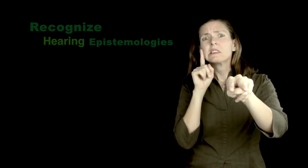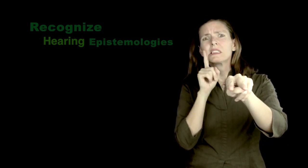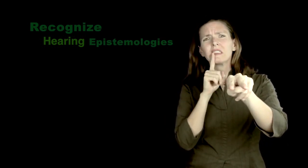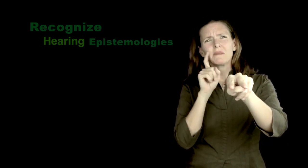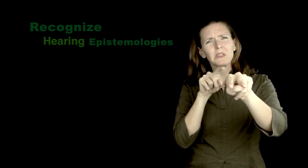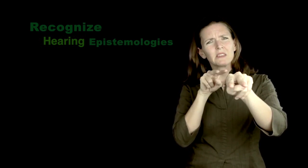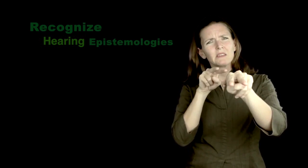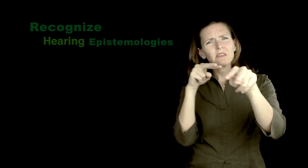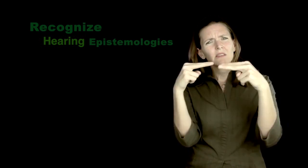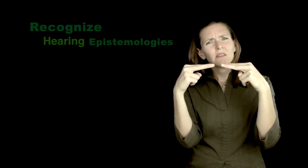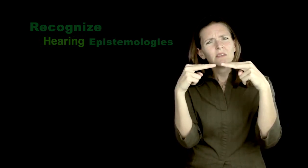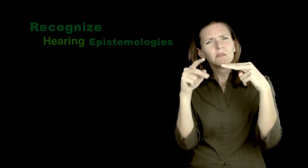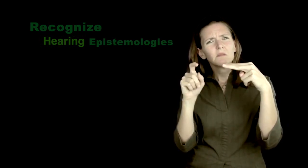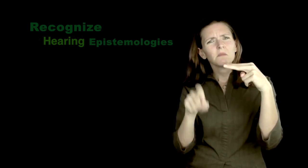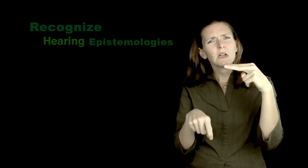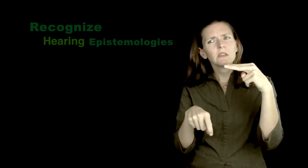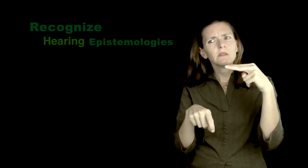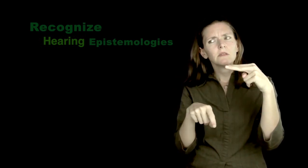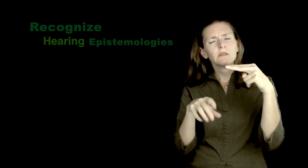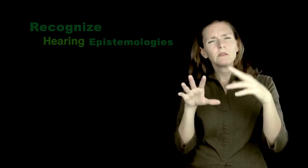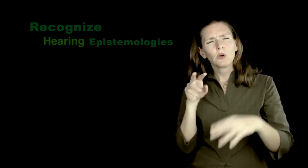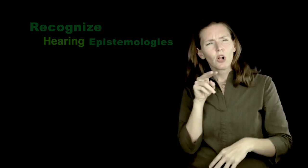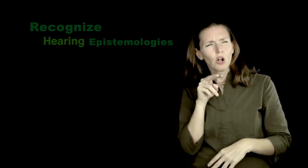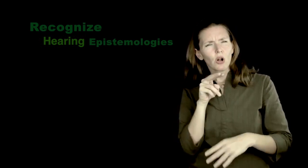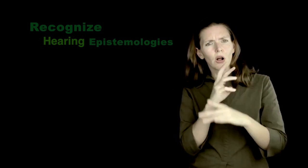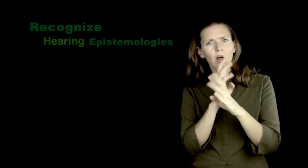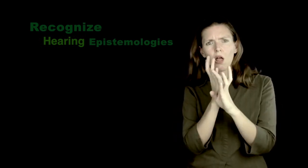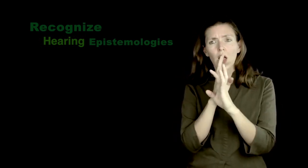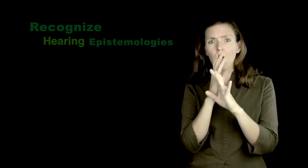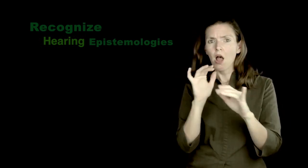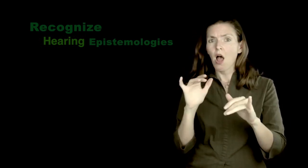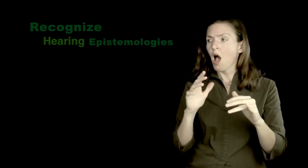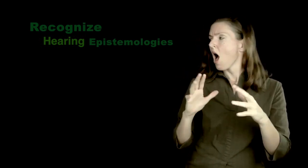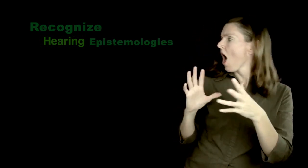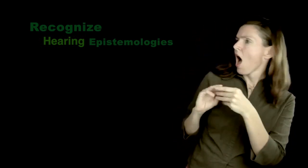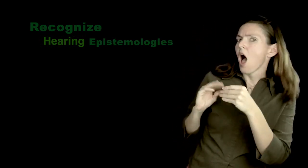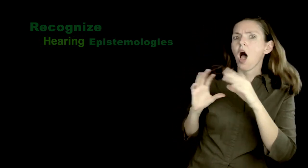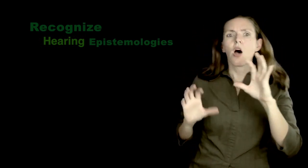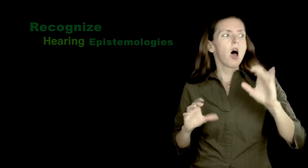Deaf people must have their eyes aligned with each other, where sighted space overlaps.